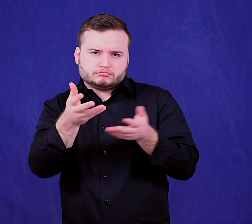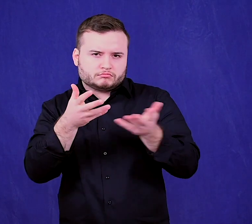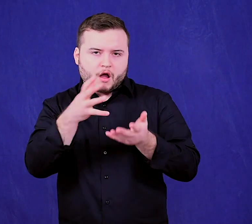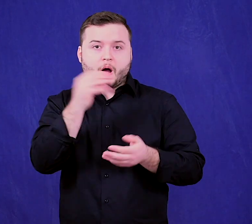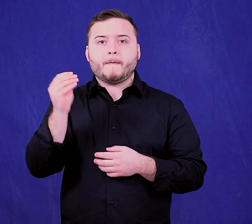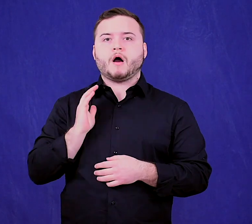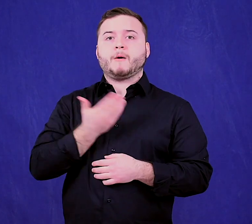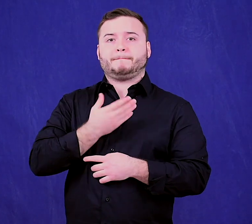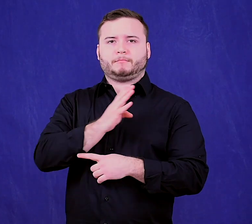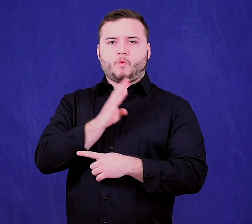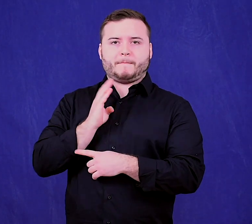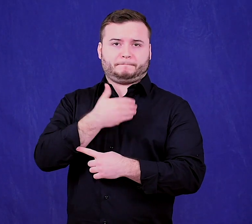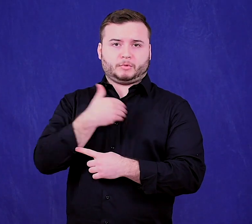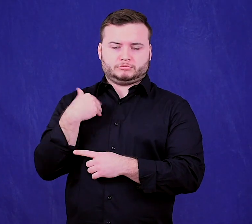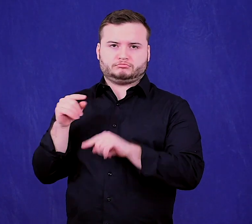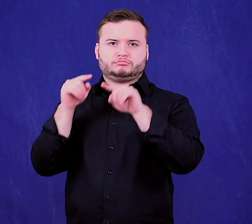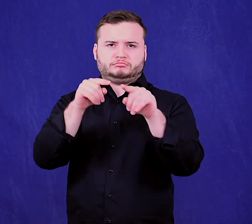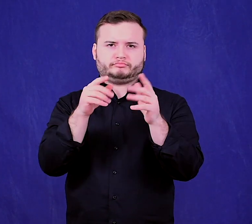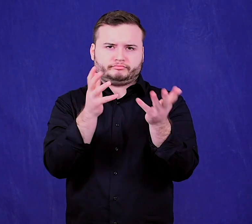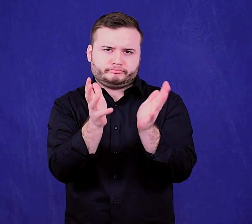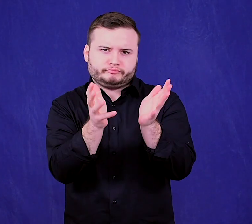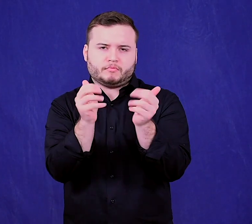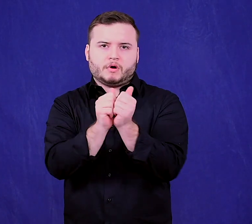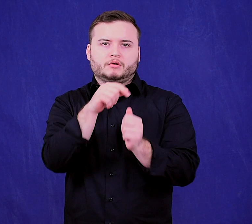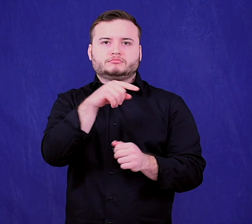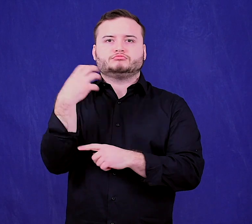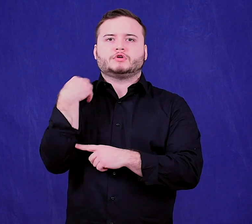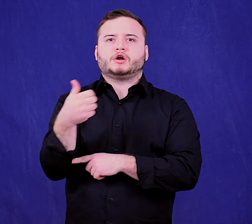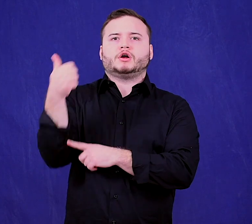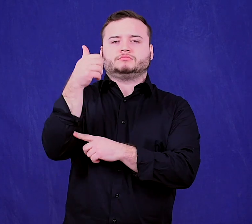board members to meet with the Chairs of